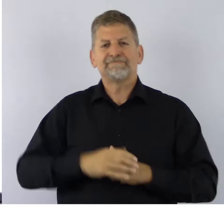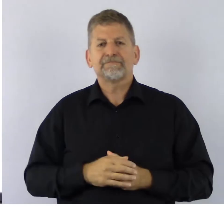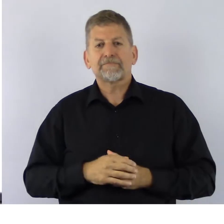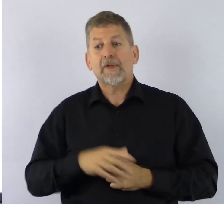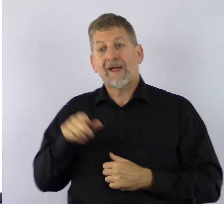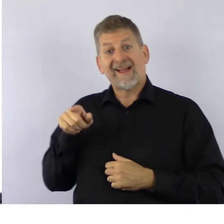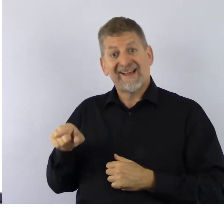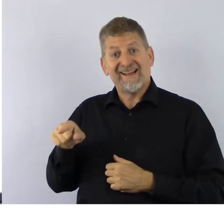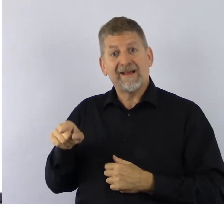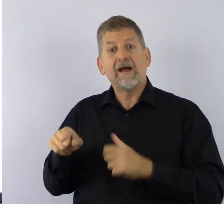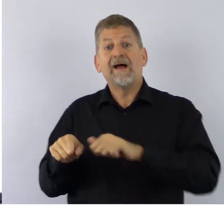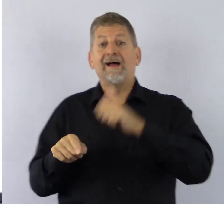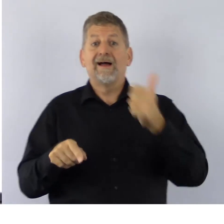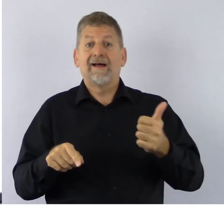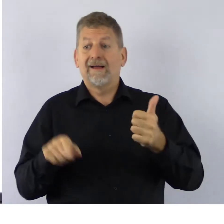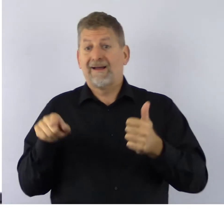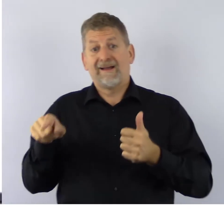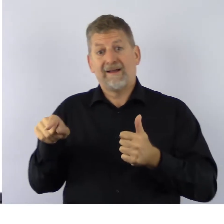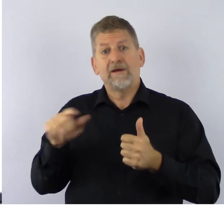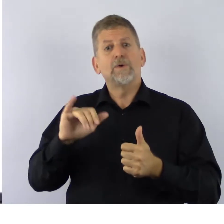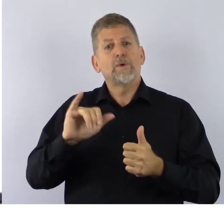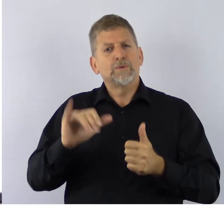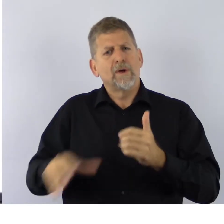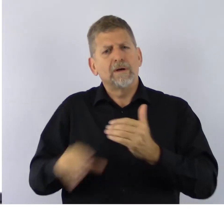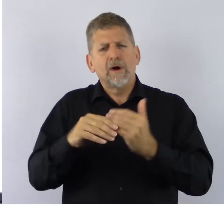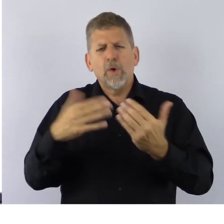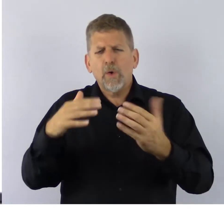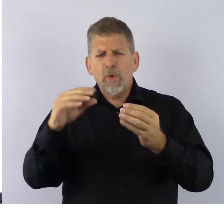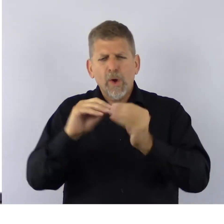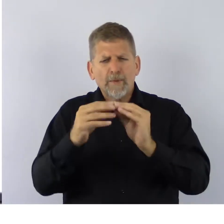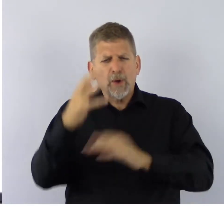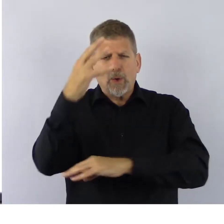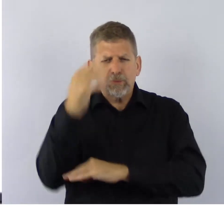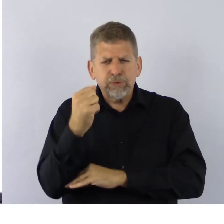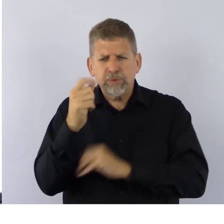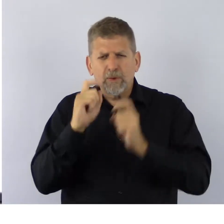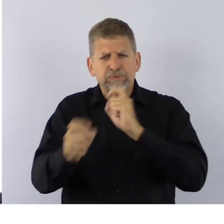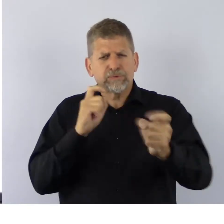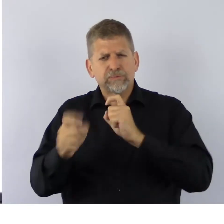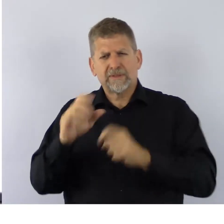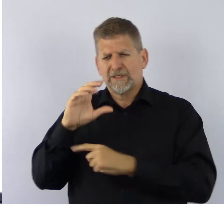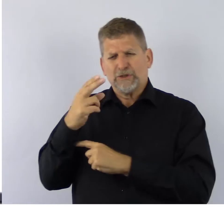a record-setting number of scholarships, the Canadian Hearing Society is also offering